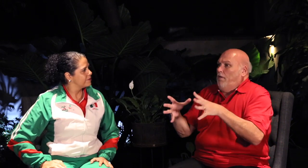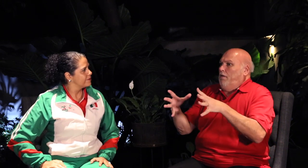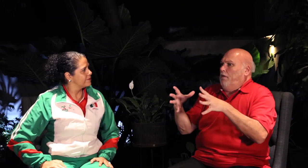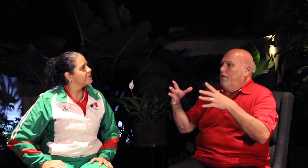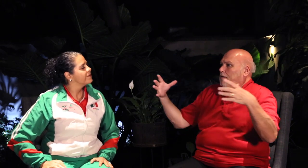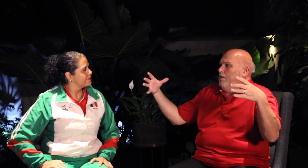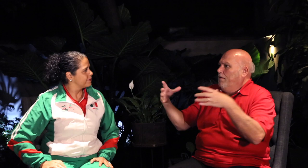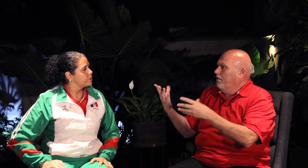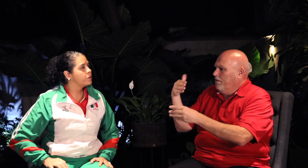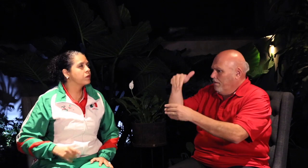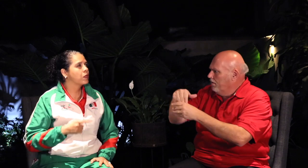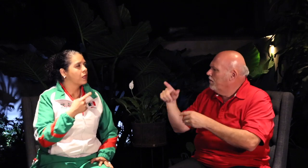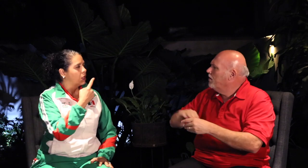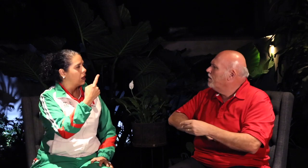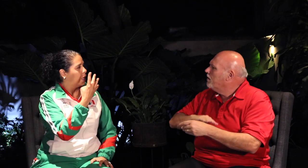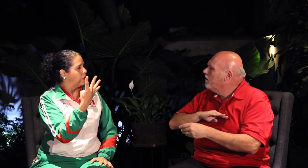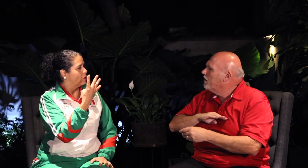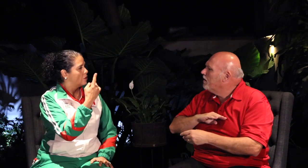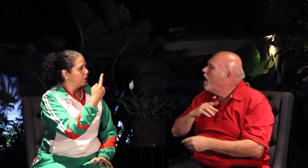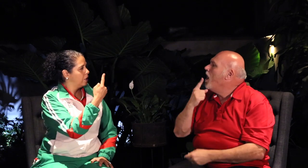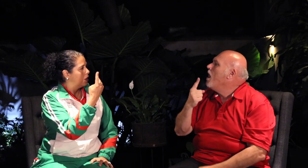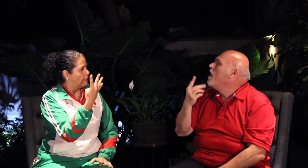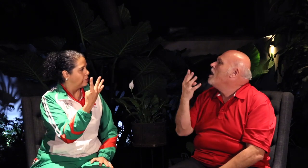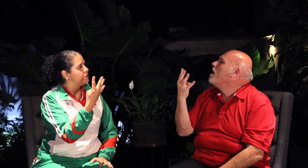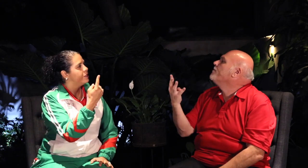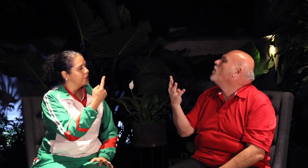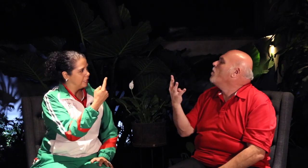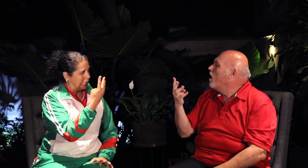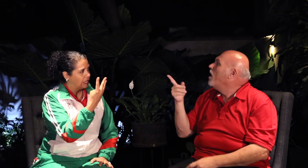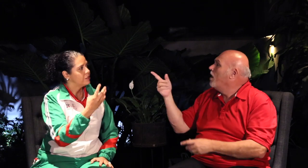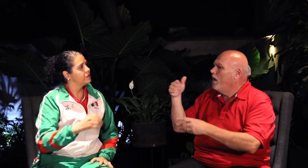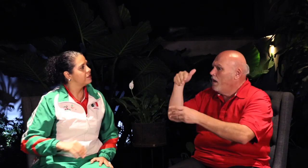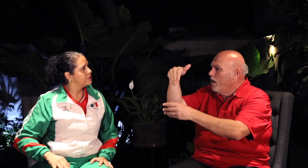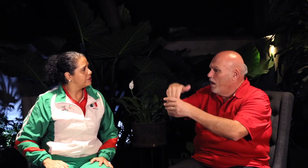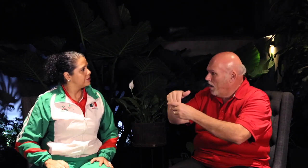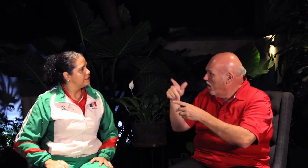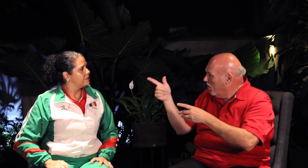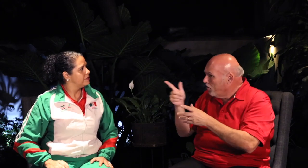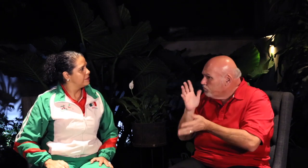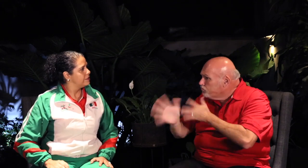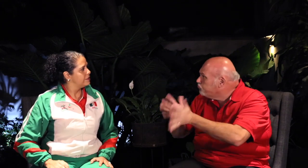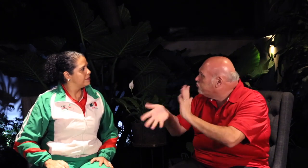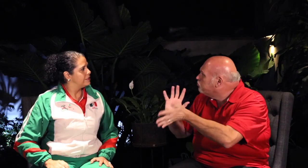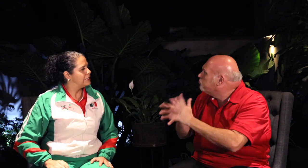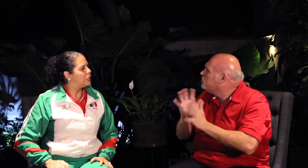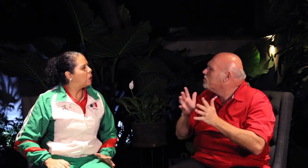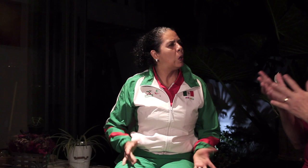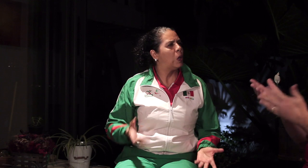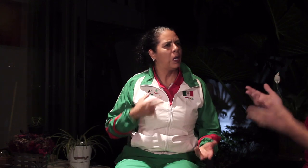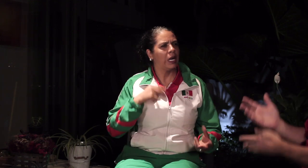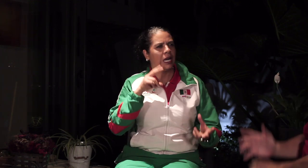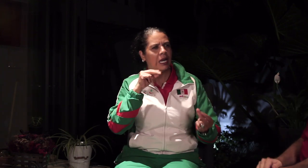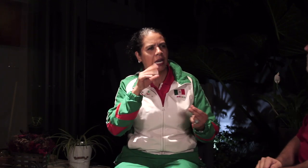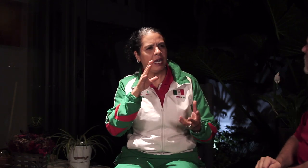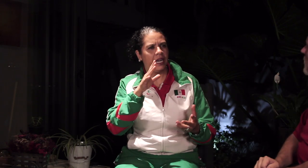how old were you? [Xochitl]: I was fourteen. [Anselmo]: So, when you joined the Deaf team, were you able to sign with them?